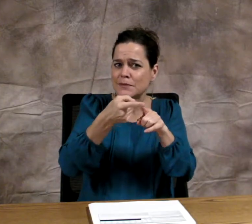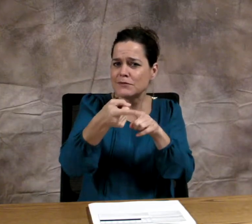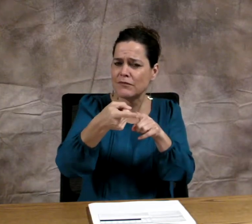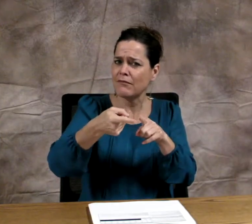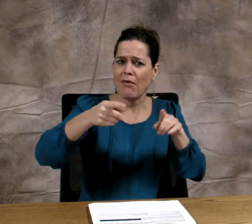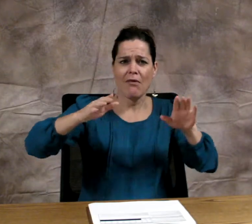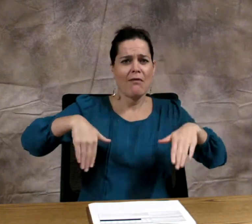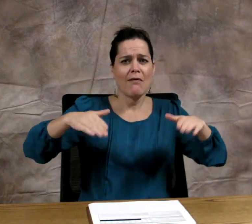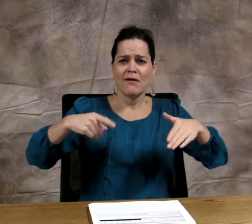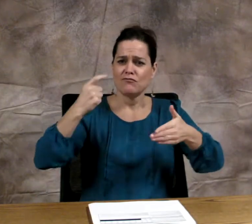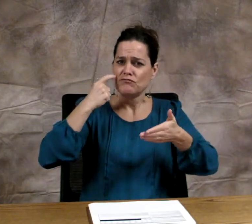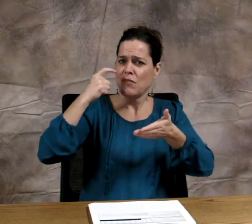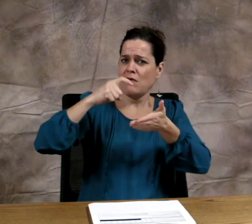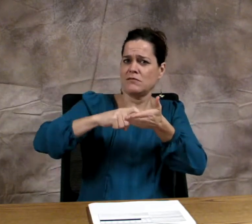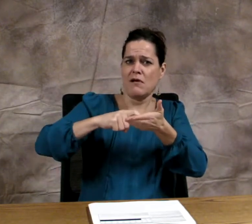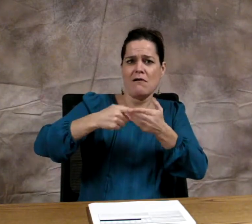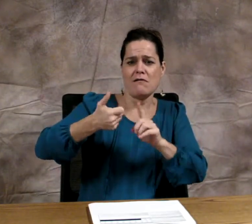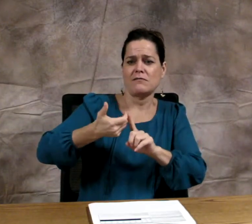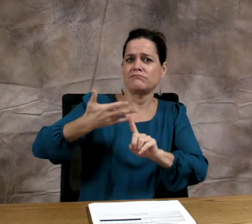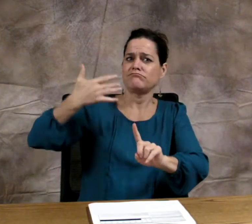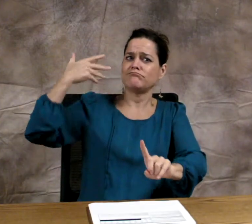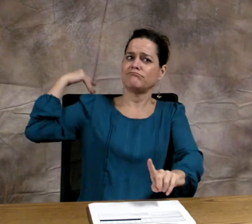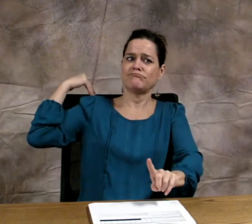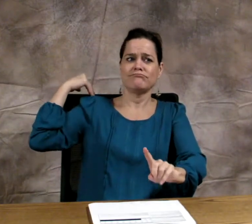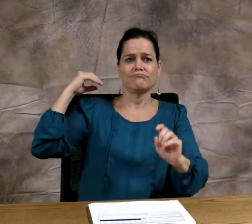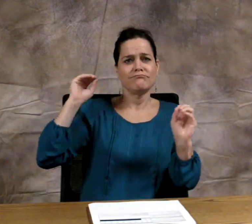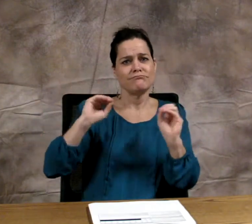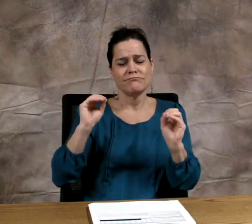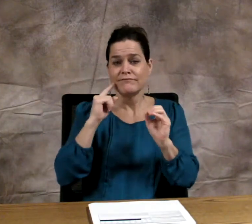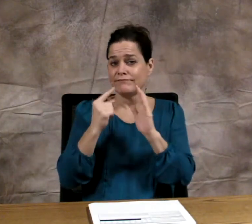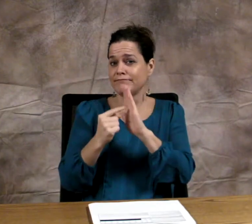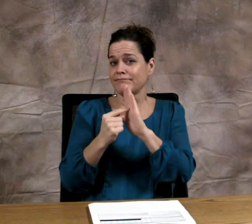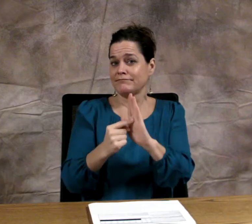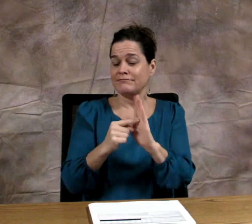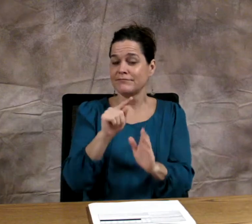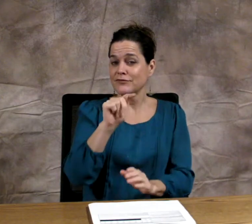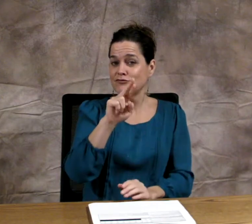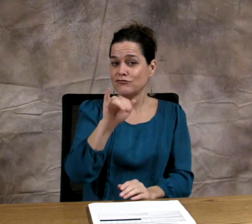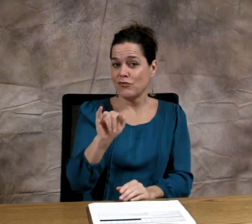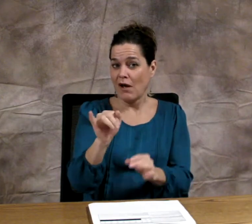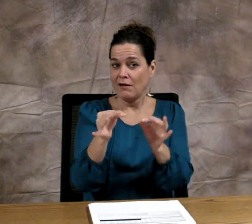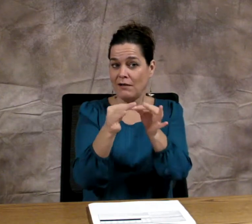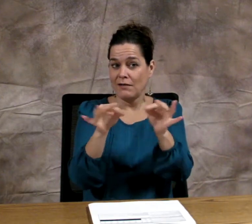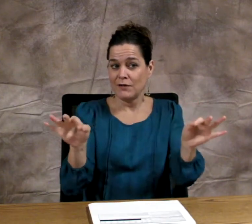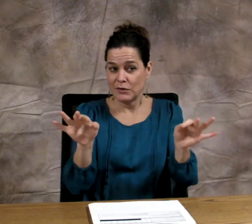There are some newly proposed specializations that have not been recognized previously,